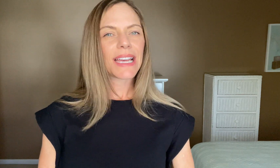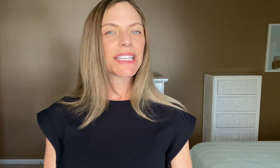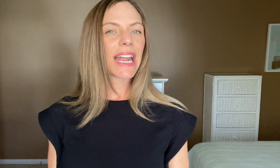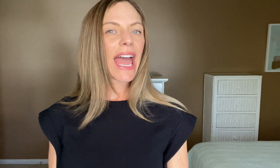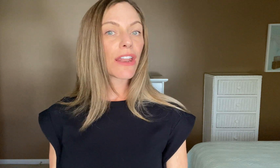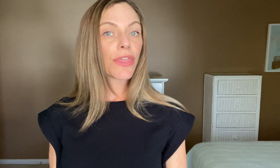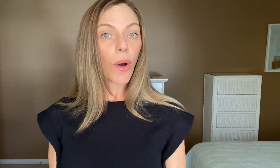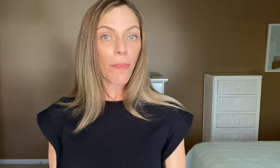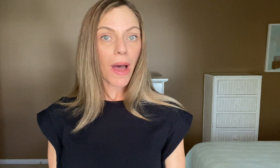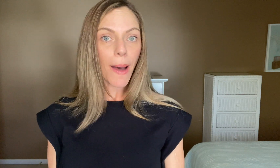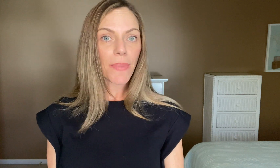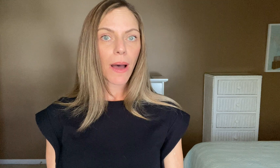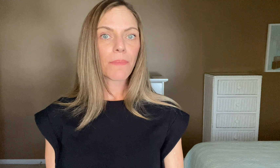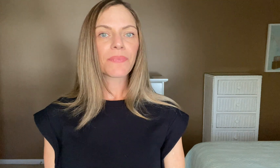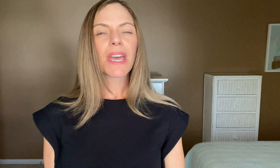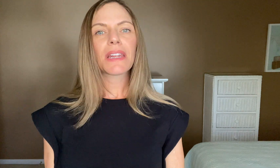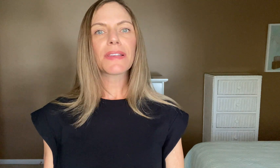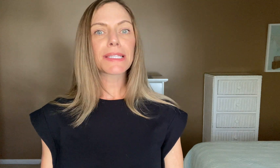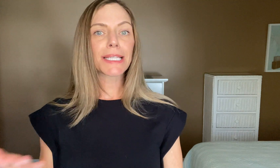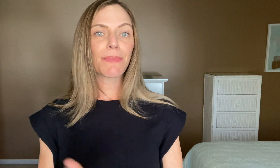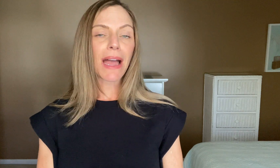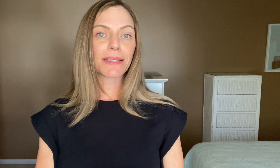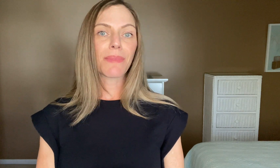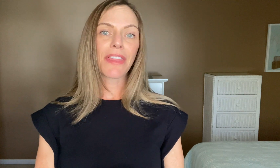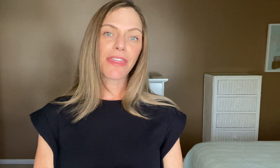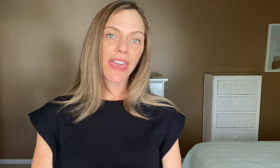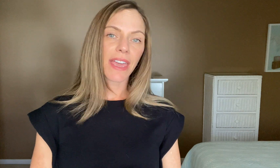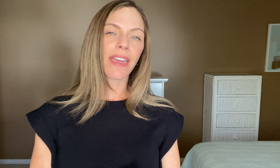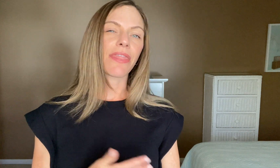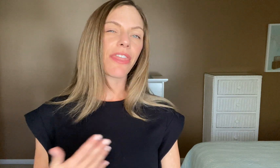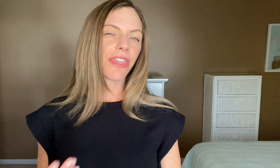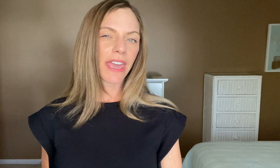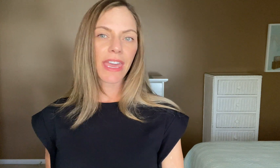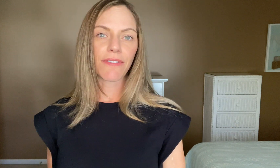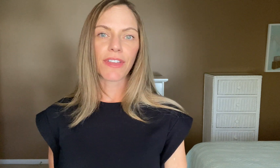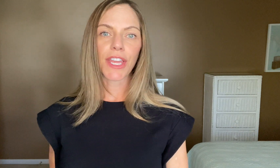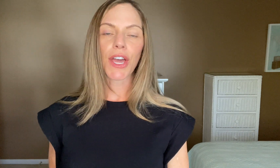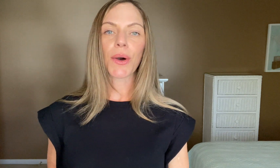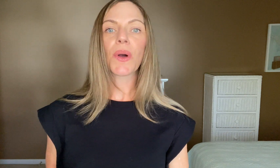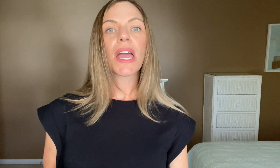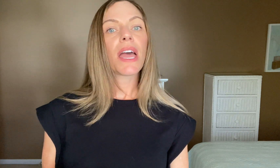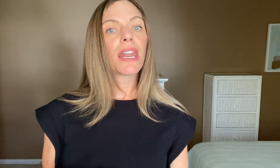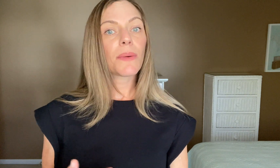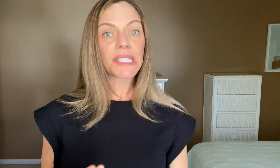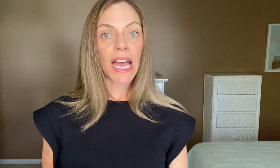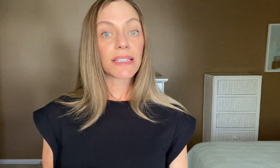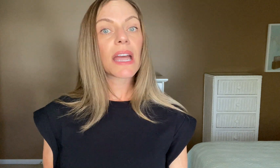as in "I had a thought pop up." Now this links back to my THINK and THINKING video and I was asked: